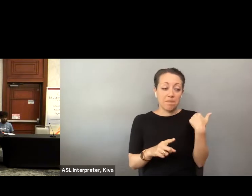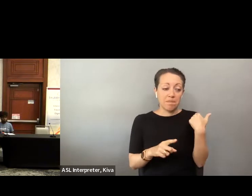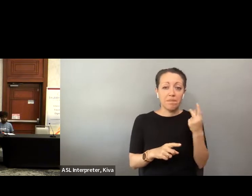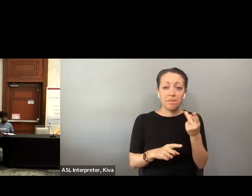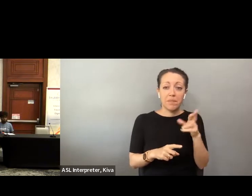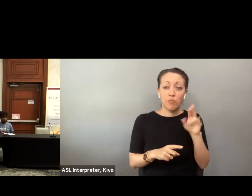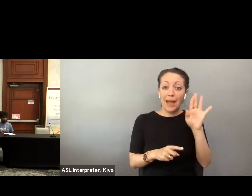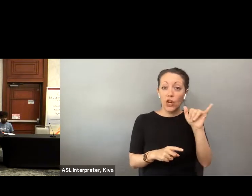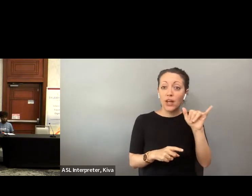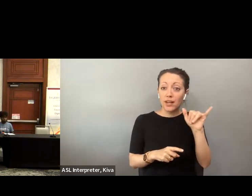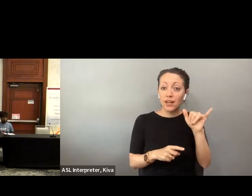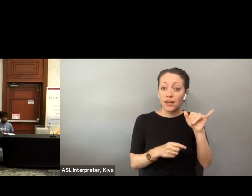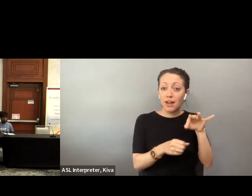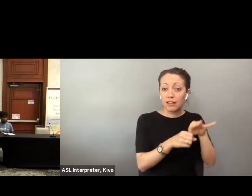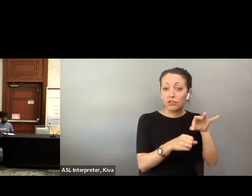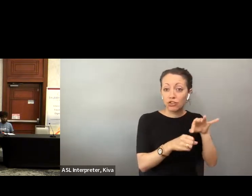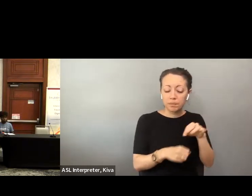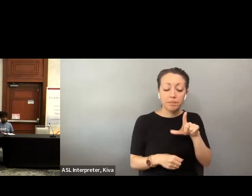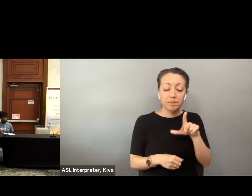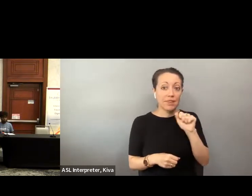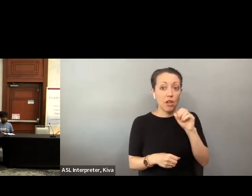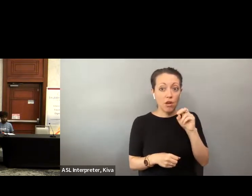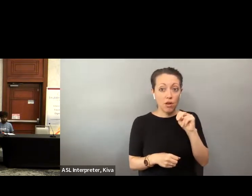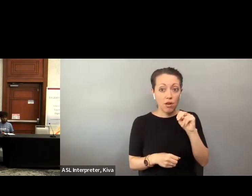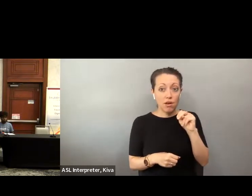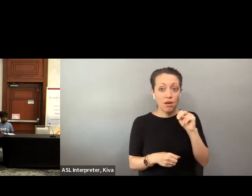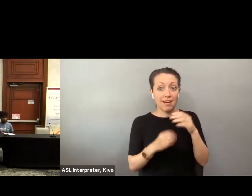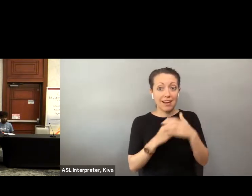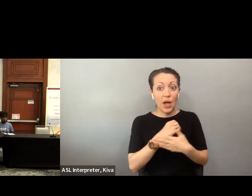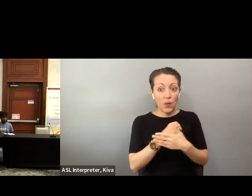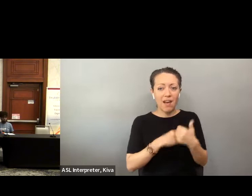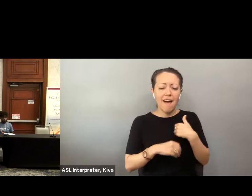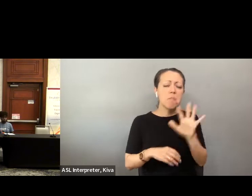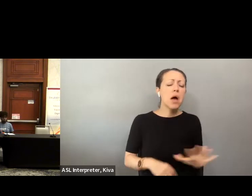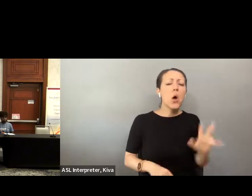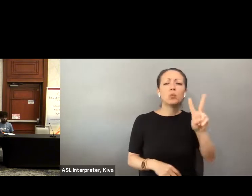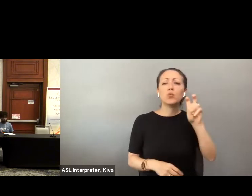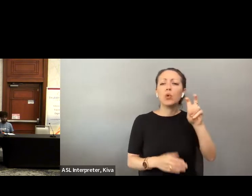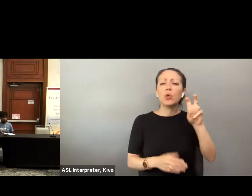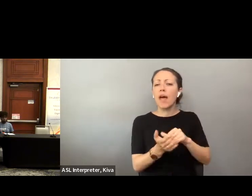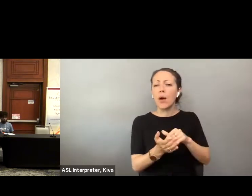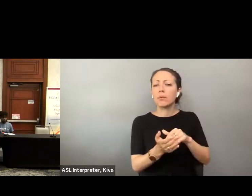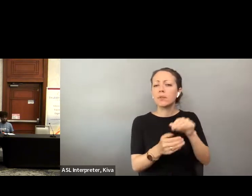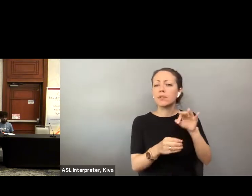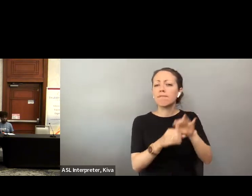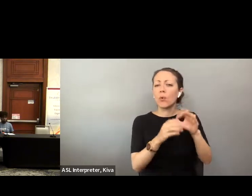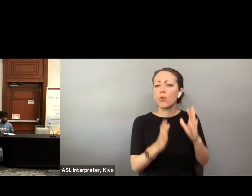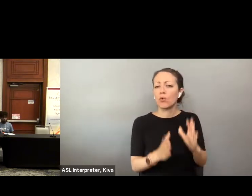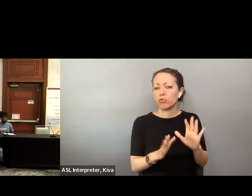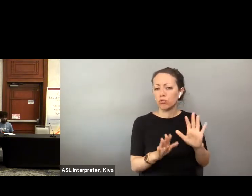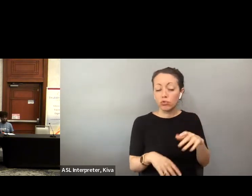I would share some usage statistics with a brief little bit of numbers from what it looked Statistics, from for little brief little bit of some numbers from what it looked like in the primary election in Leon County. like in the primary election and in Leon County